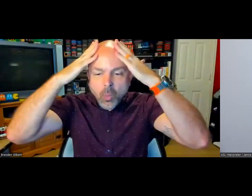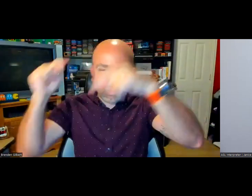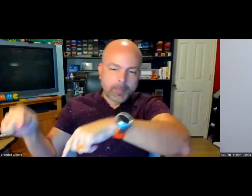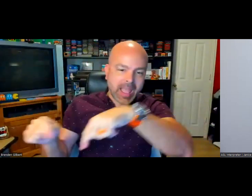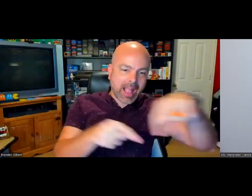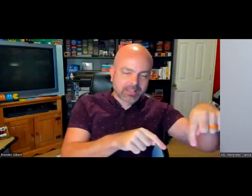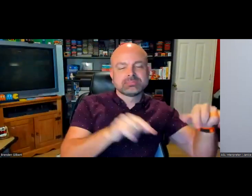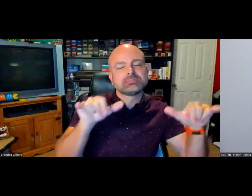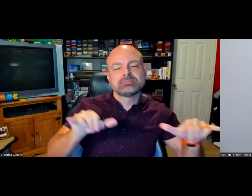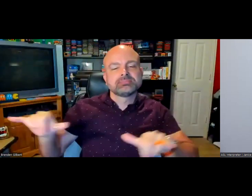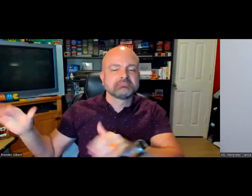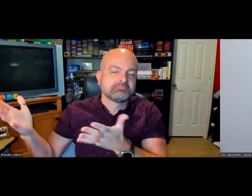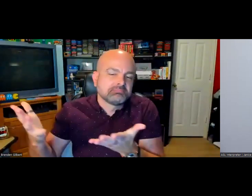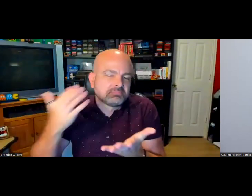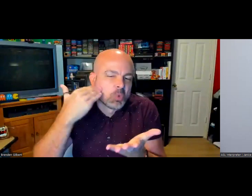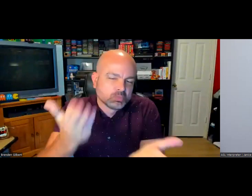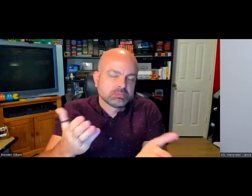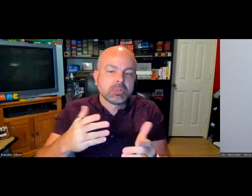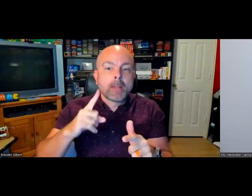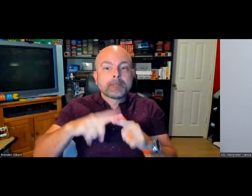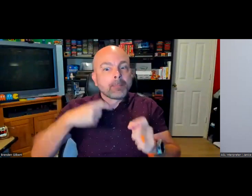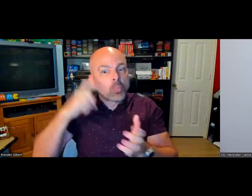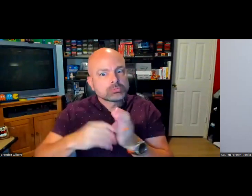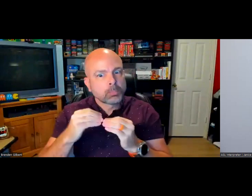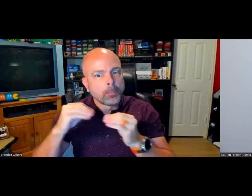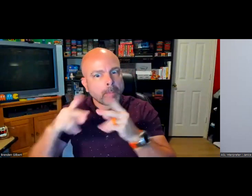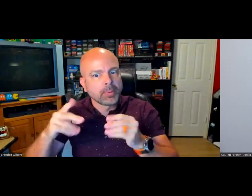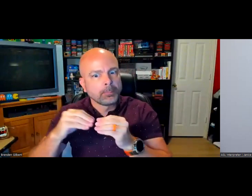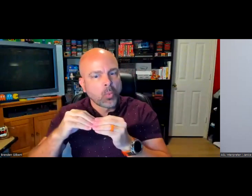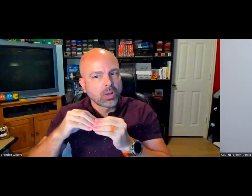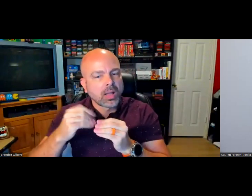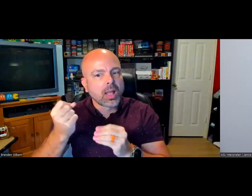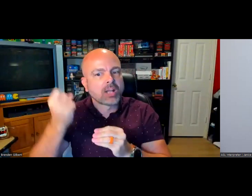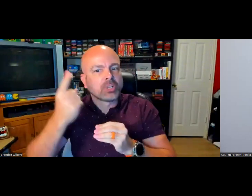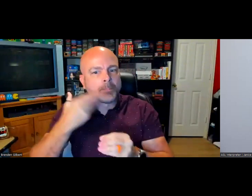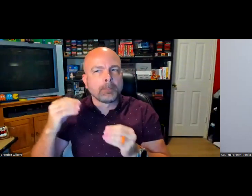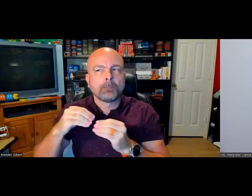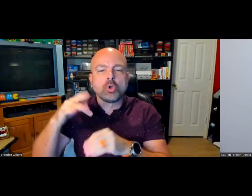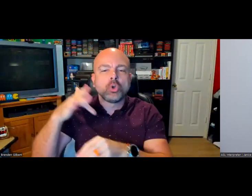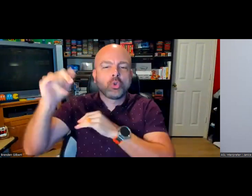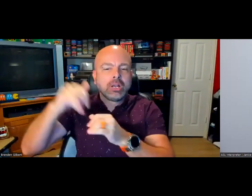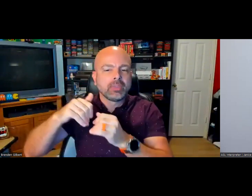and fix it, and it is so hard to do. If you just think about it from the beginning of the process, you're going to get